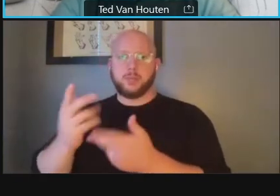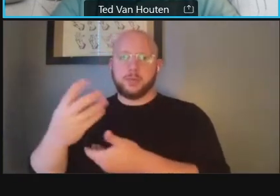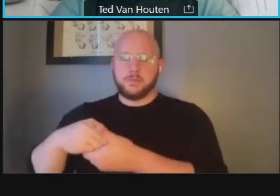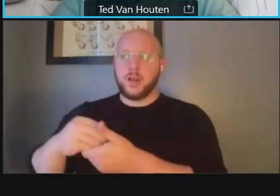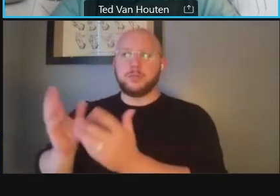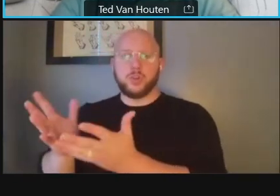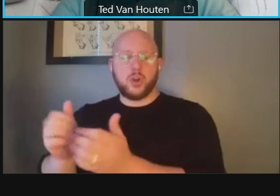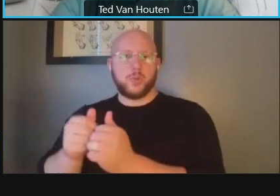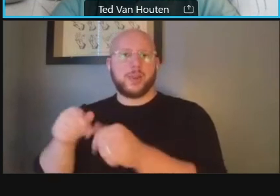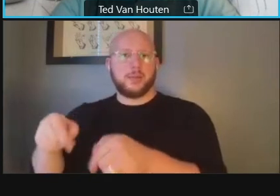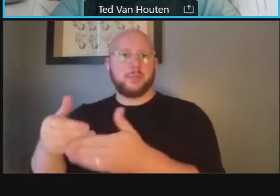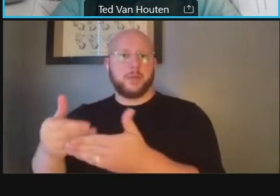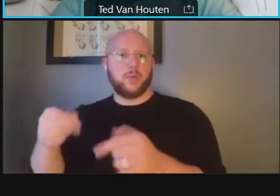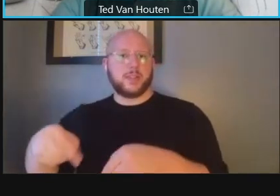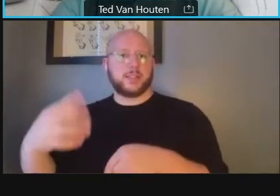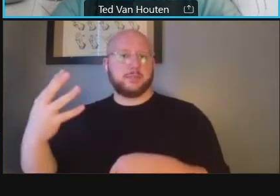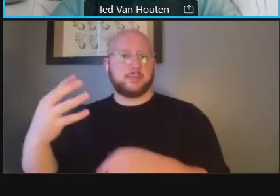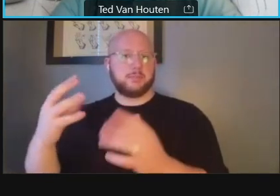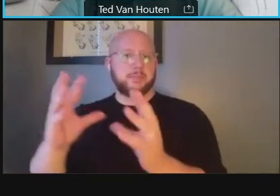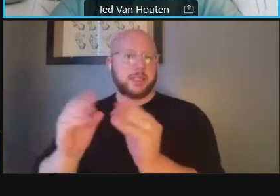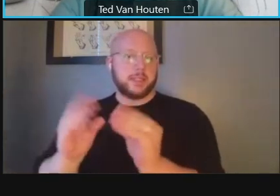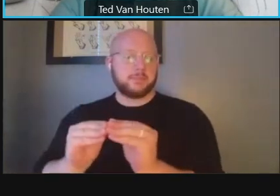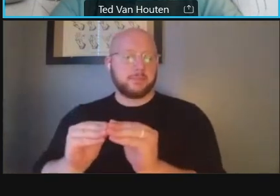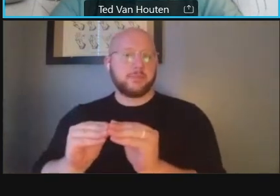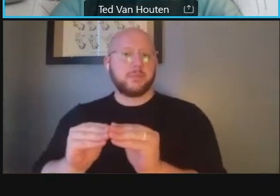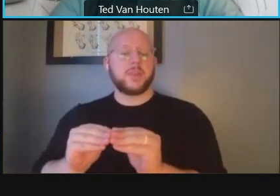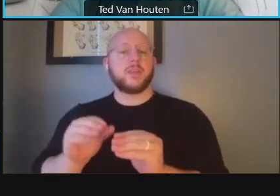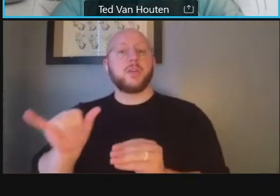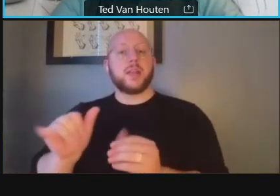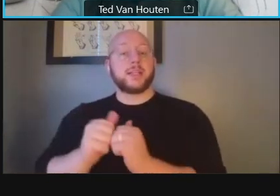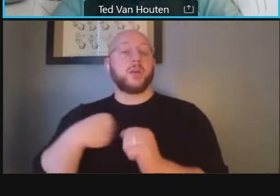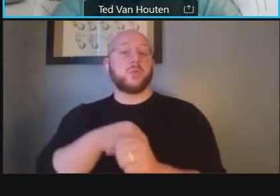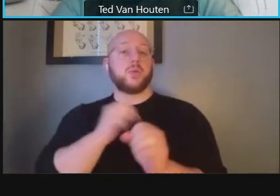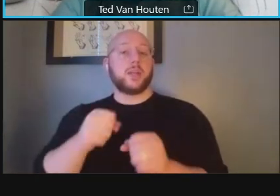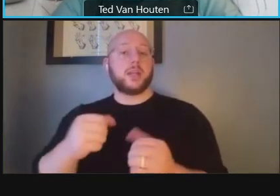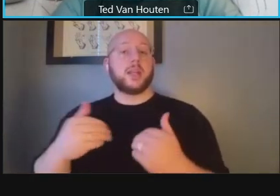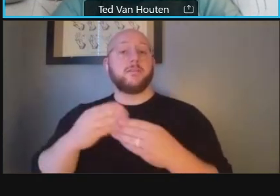for us to get public outreach and also a way for us to help to spread the word about our public